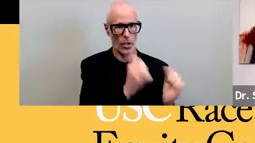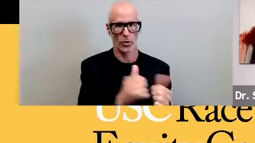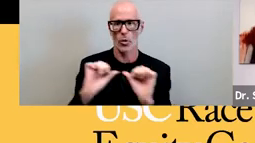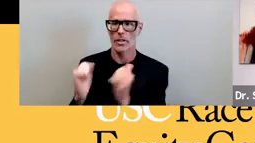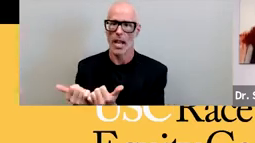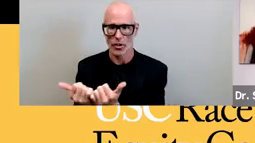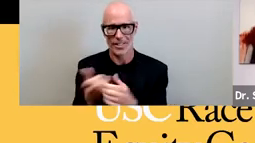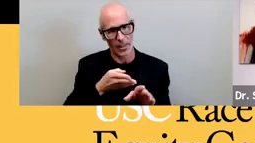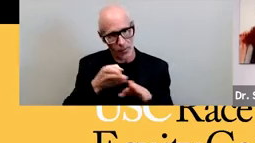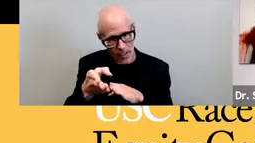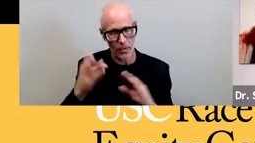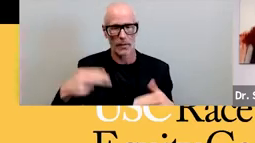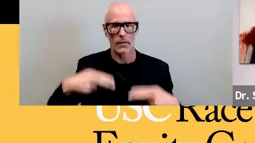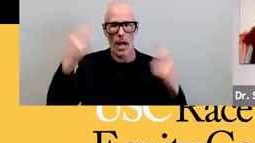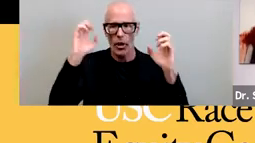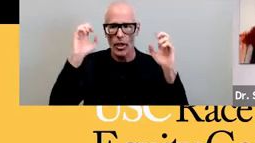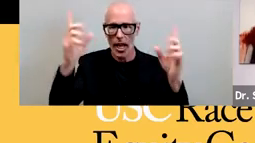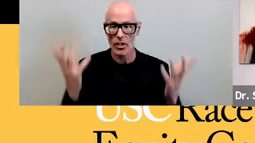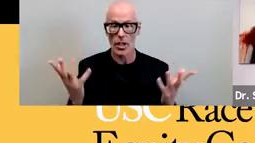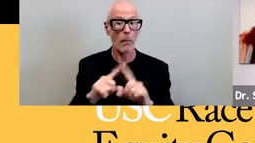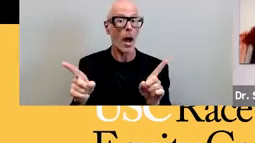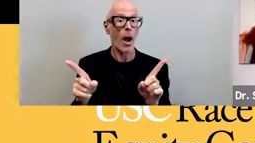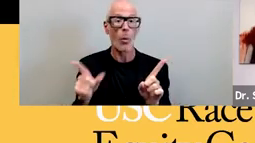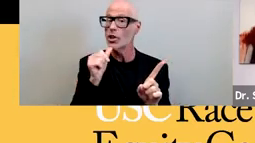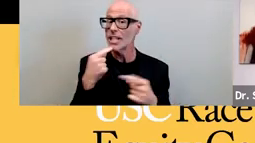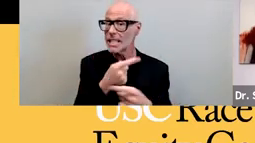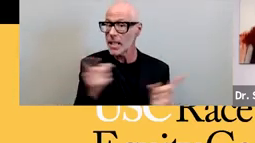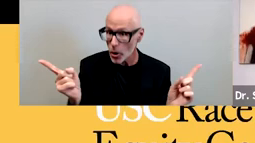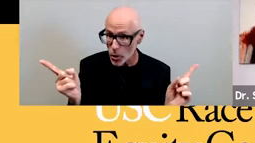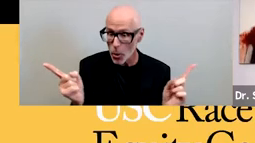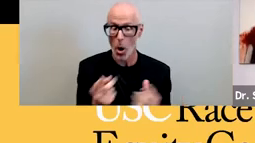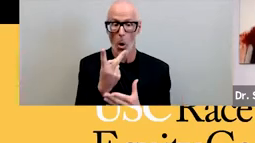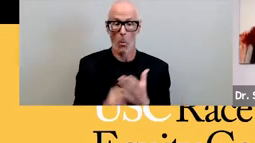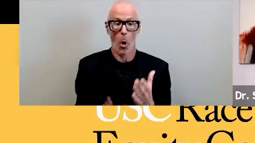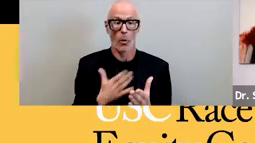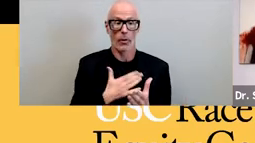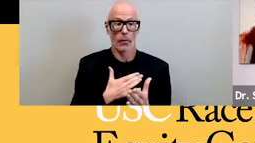field of higher education what she didn't tell you though is that both of my presidencies were